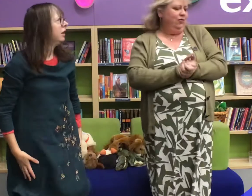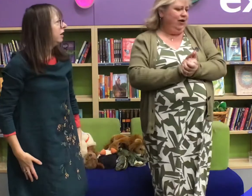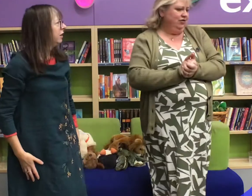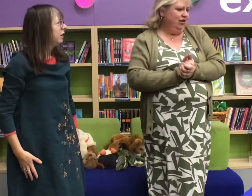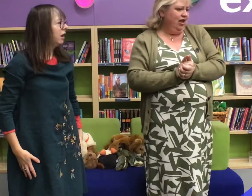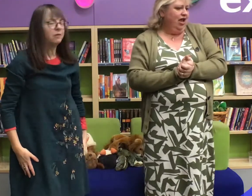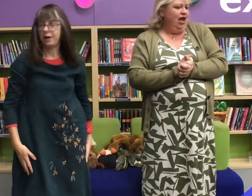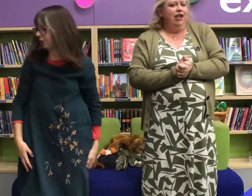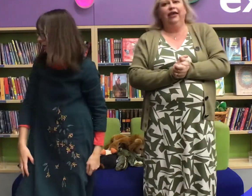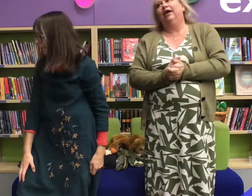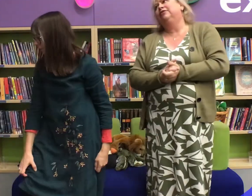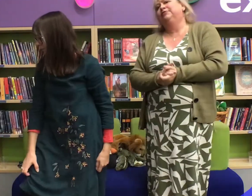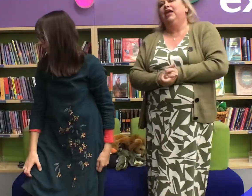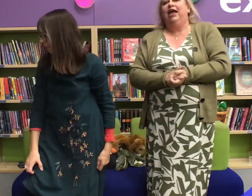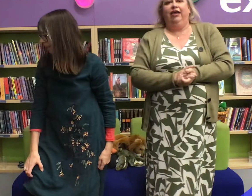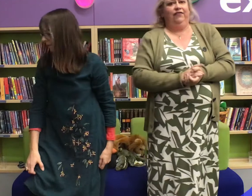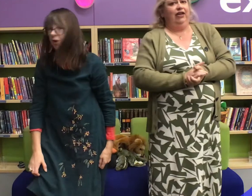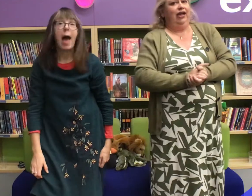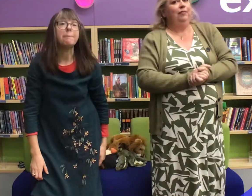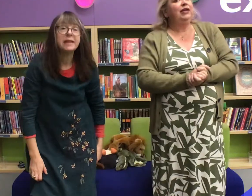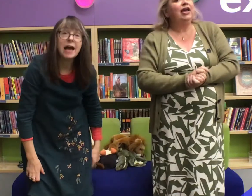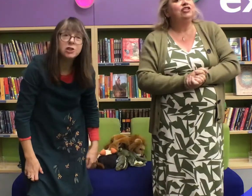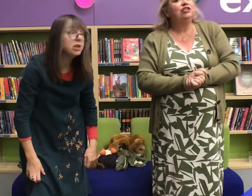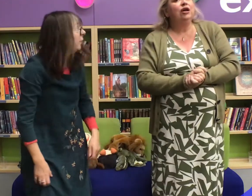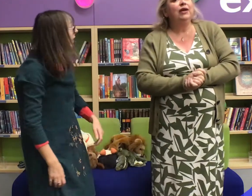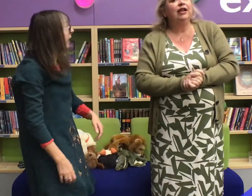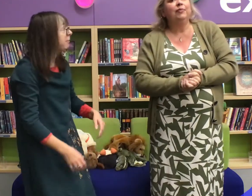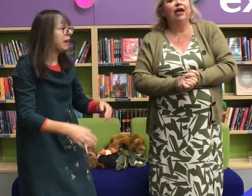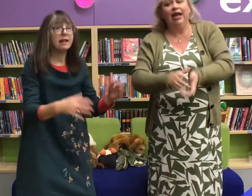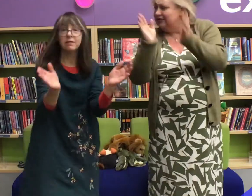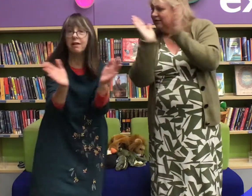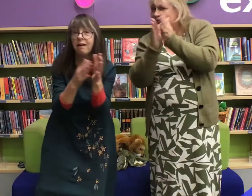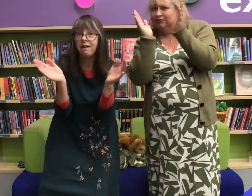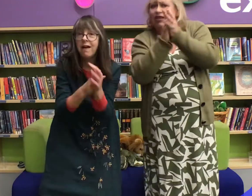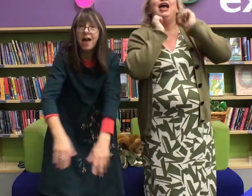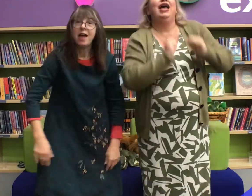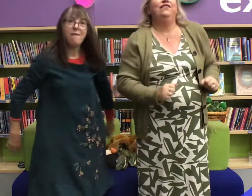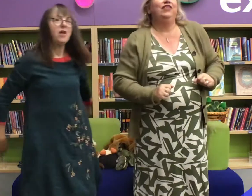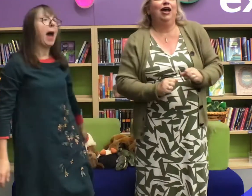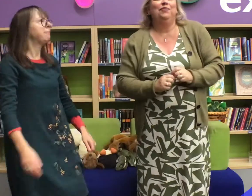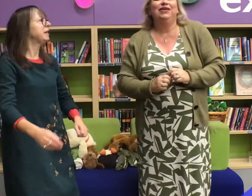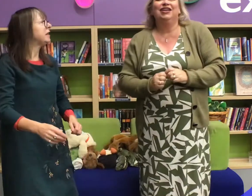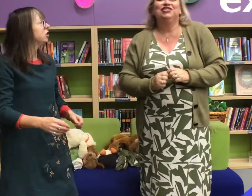Oh wow and now: If you're happy and you know you clap your hands if you're happy and you